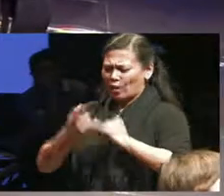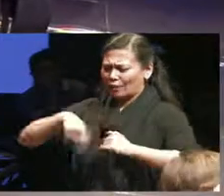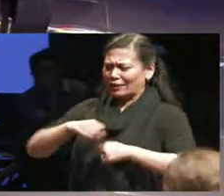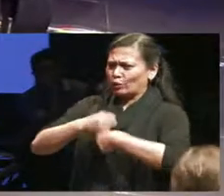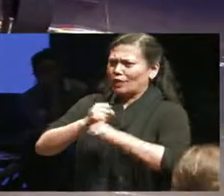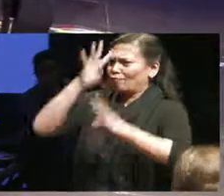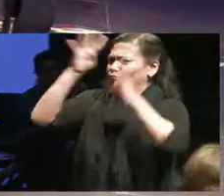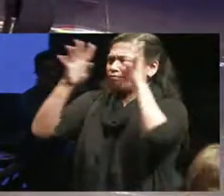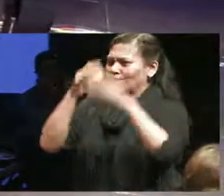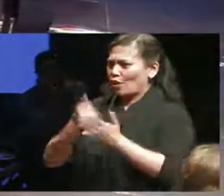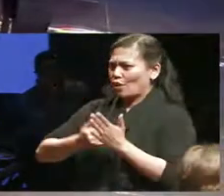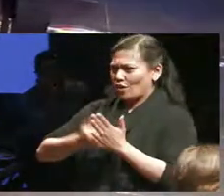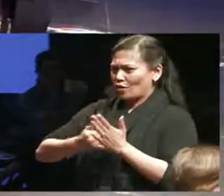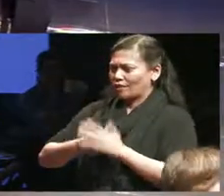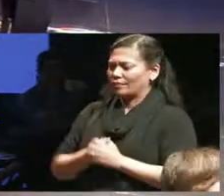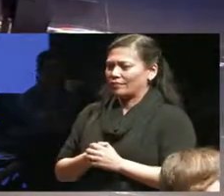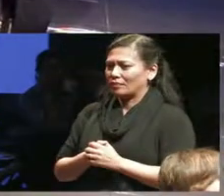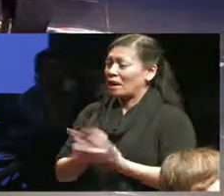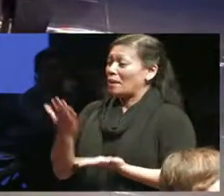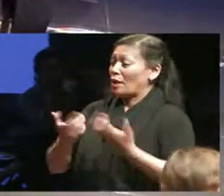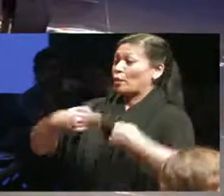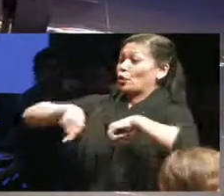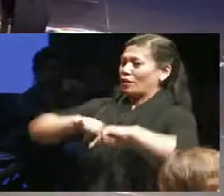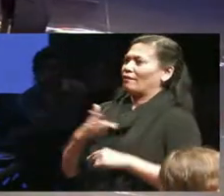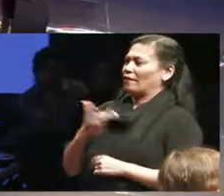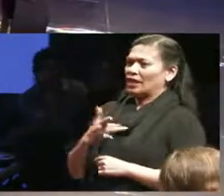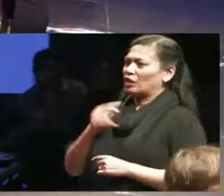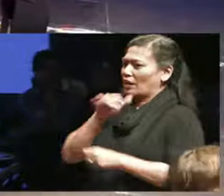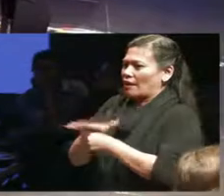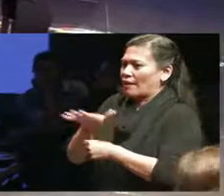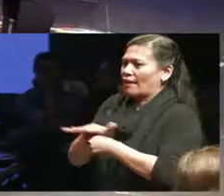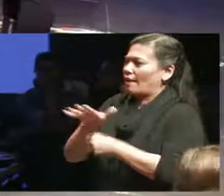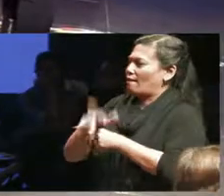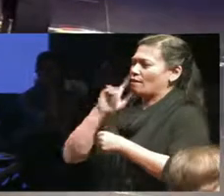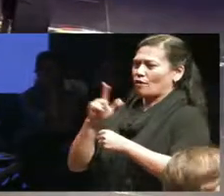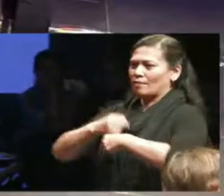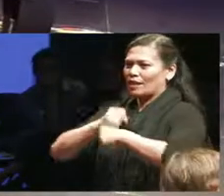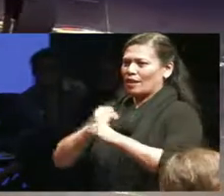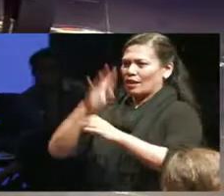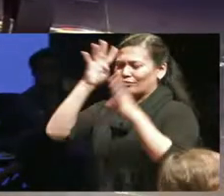experience the scarcity of resources to create act does there's lots of ways